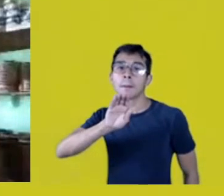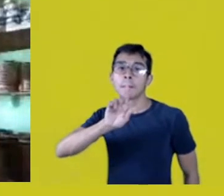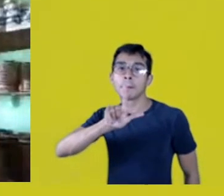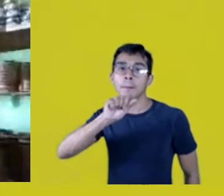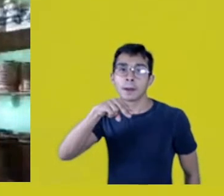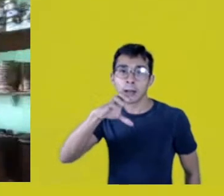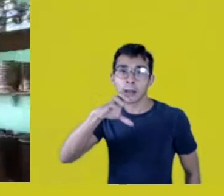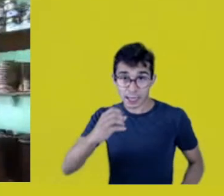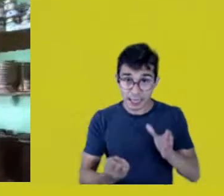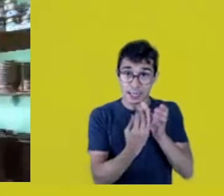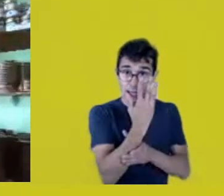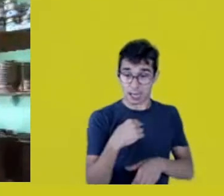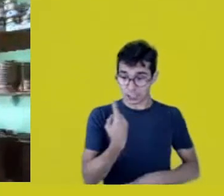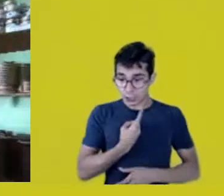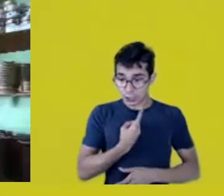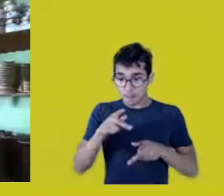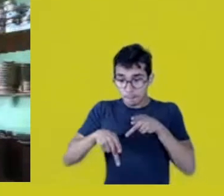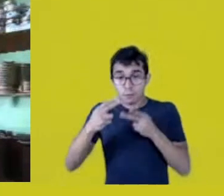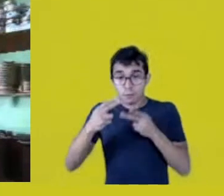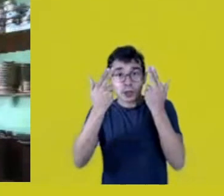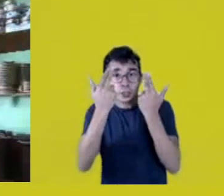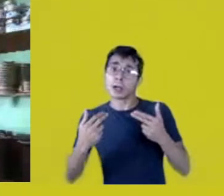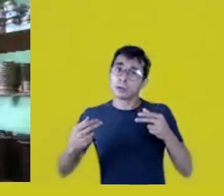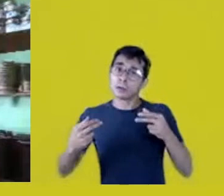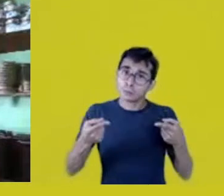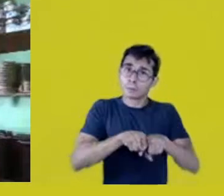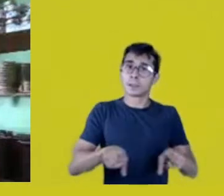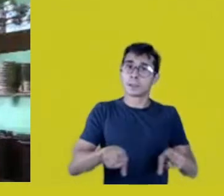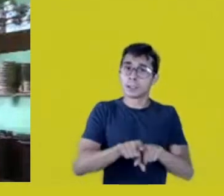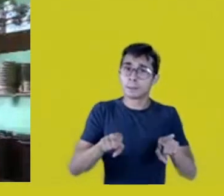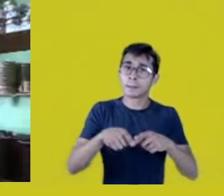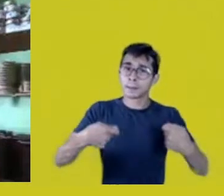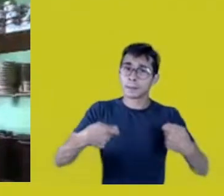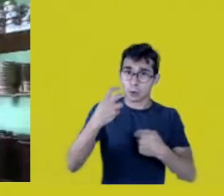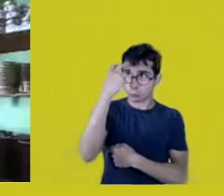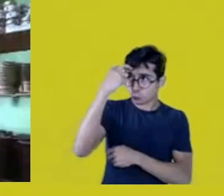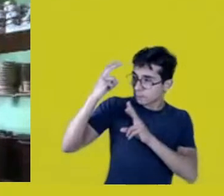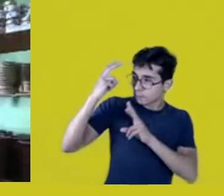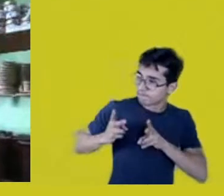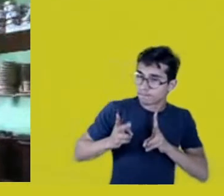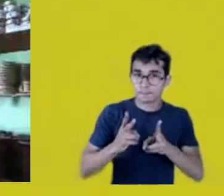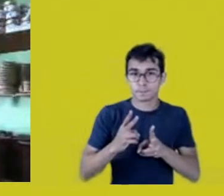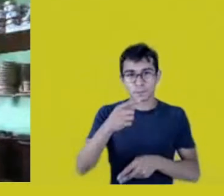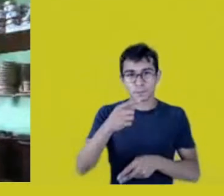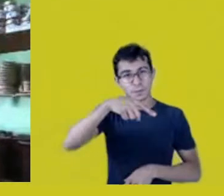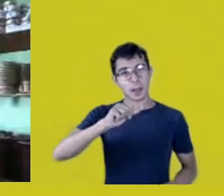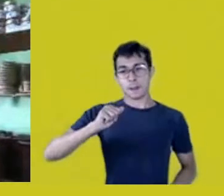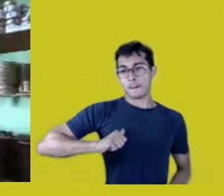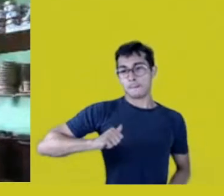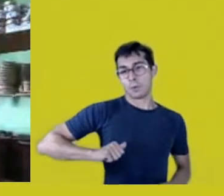but those who get food kits or State money don’t have access to it.